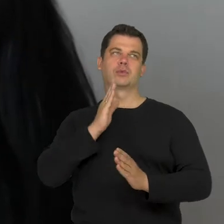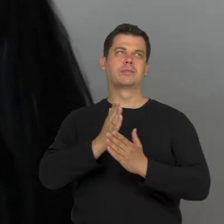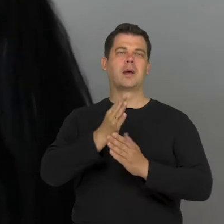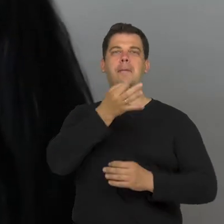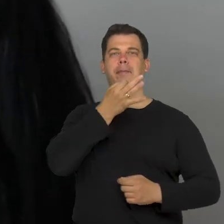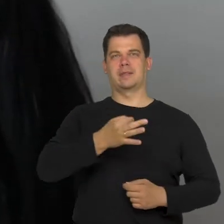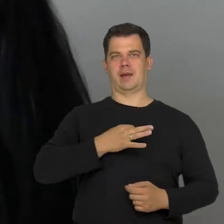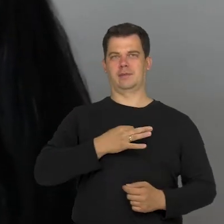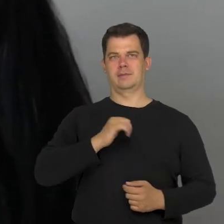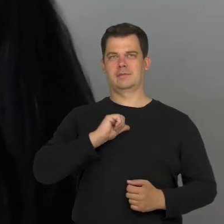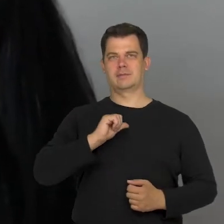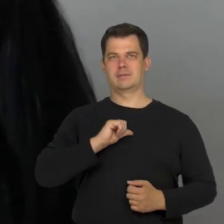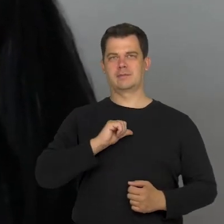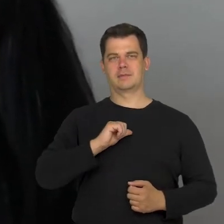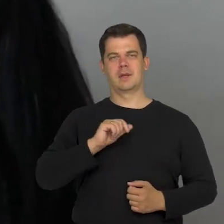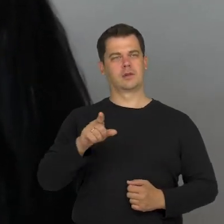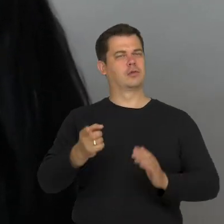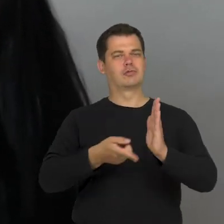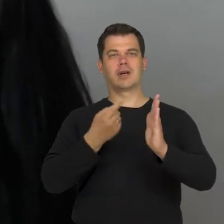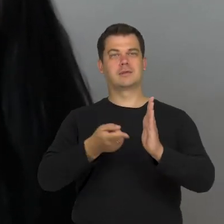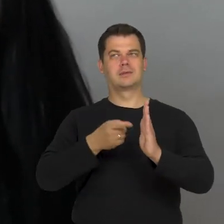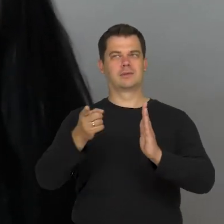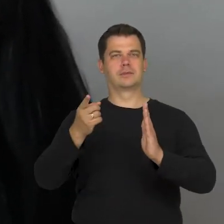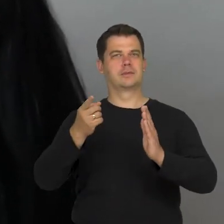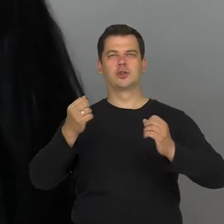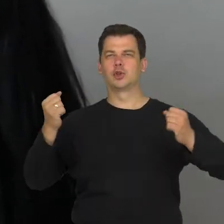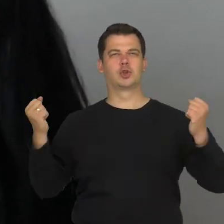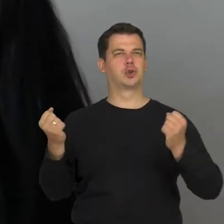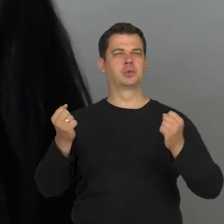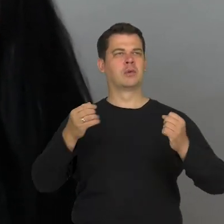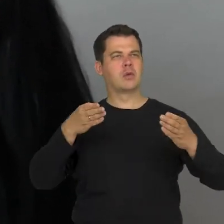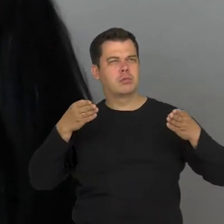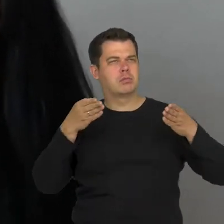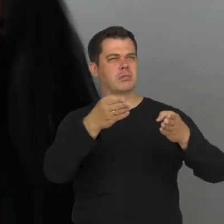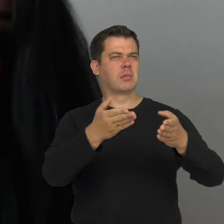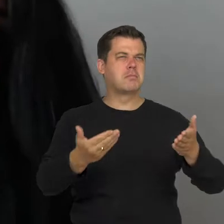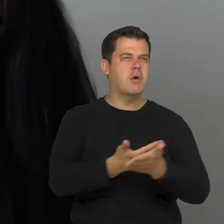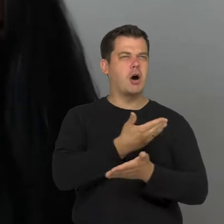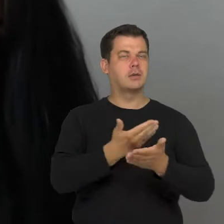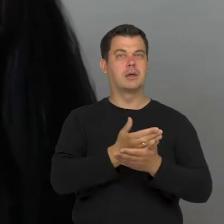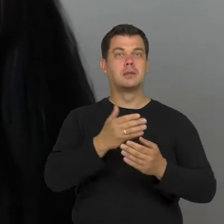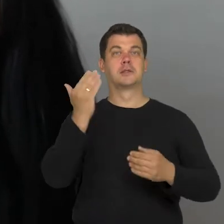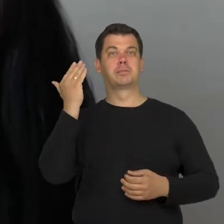Very often that standard is so strong because of the social and cultural support,